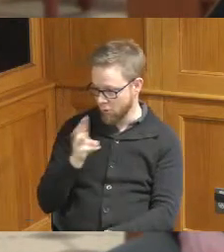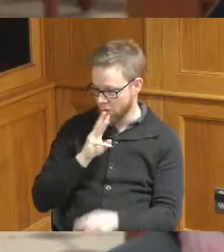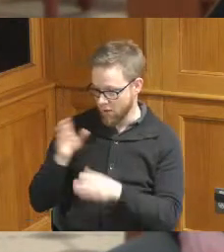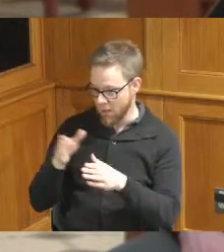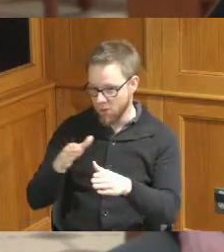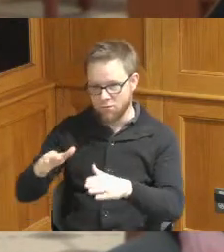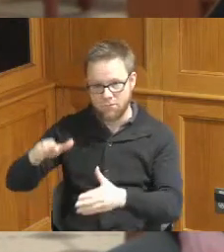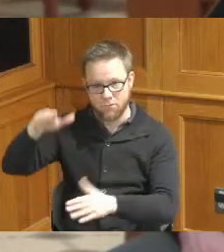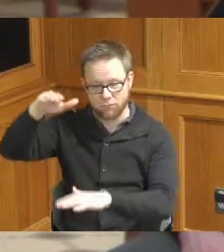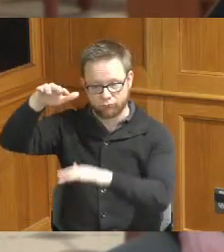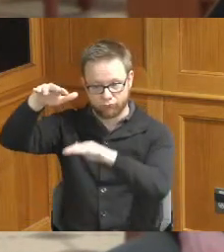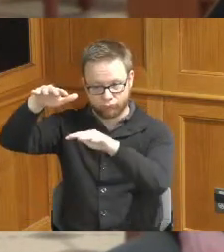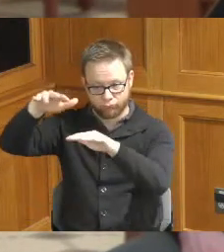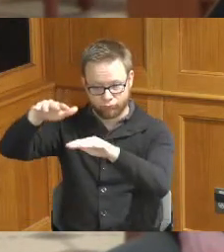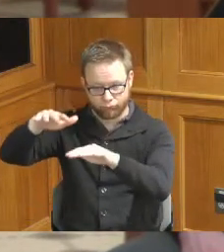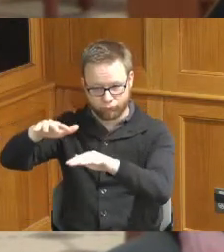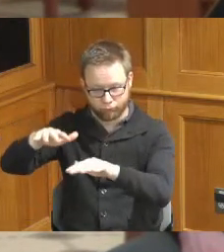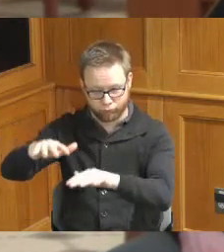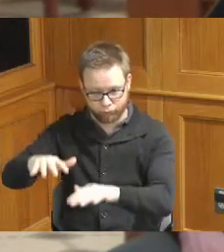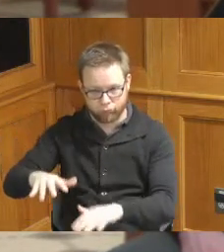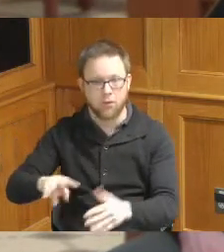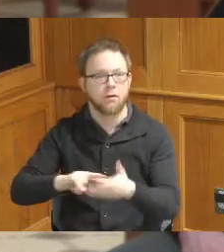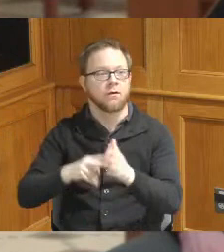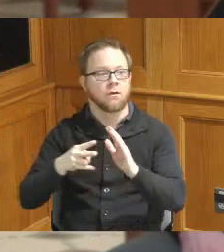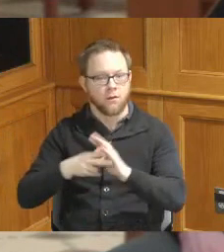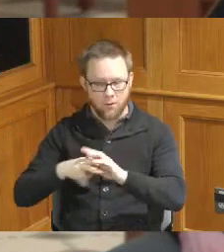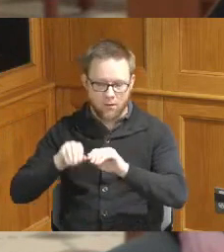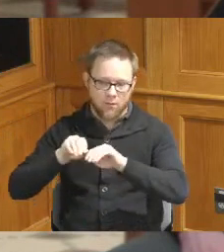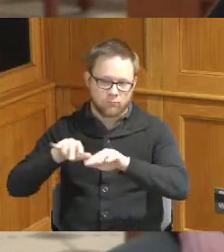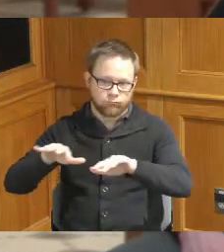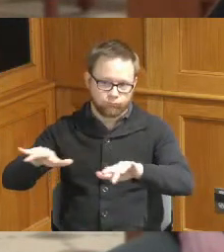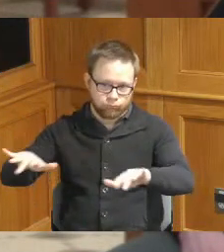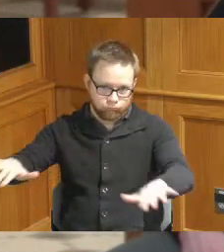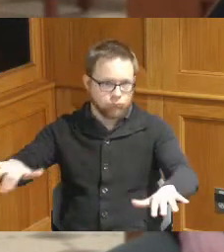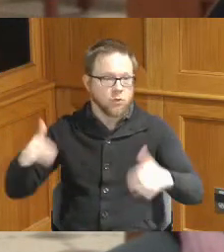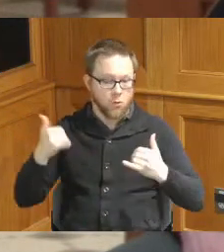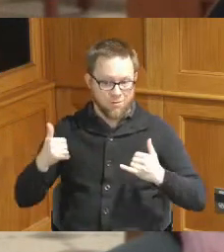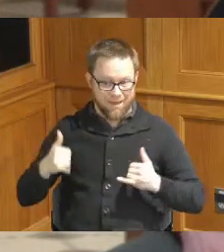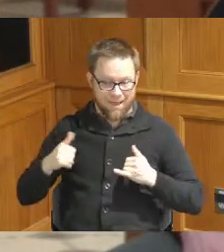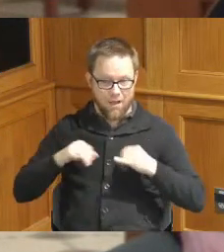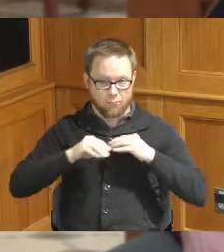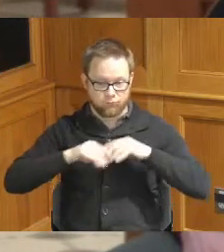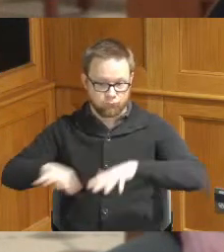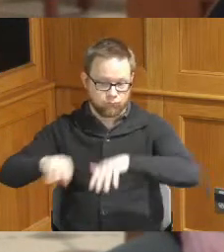dropping which has allowed that flow to get out and move move faster so the Ohio River being high